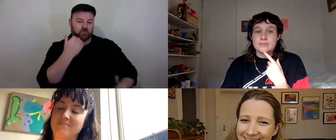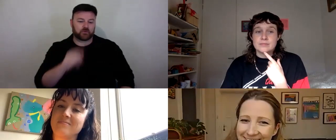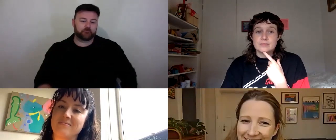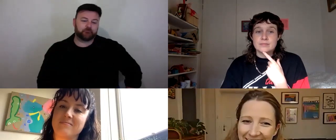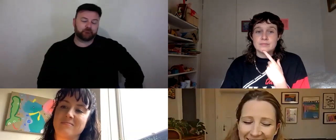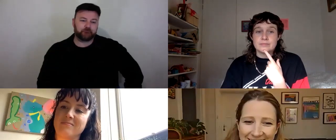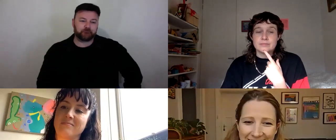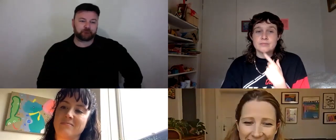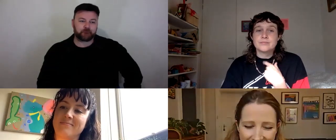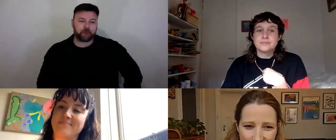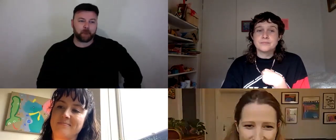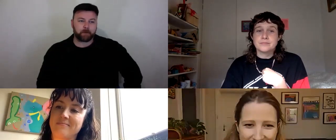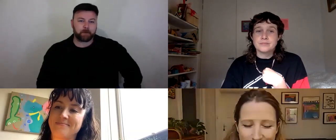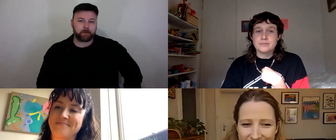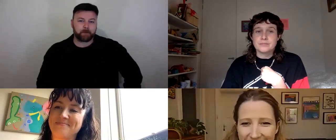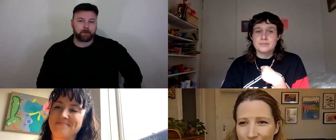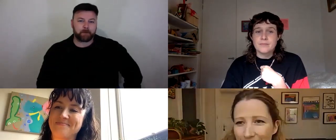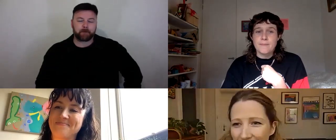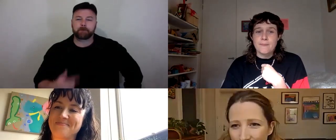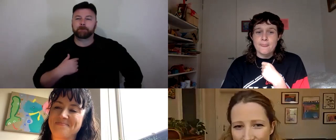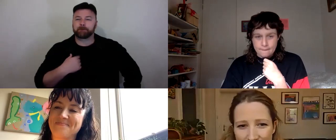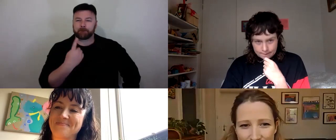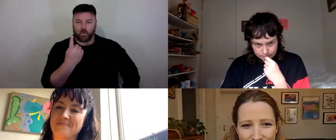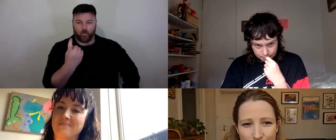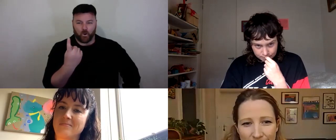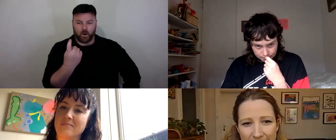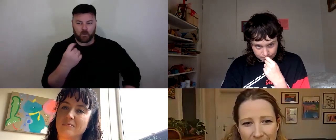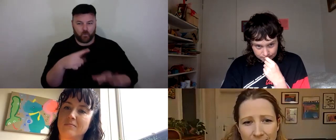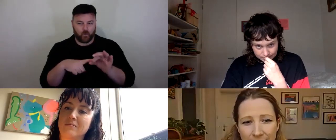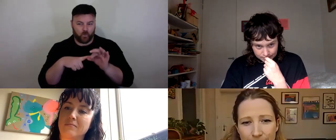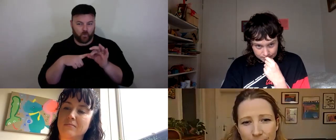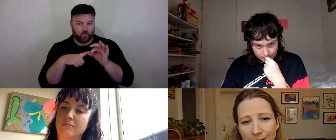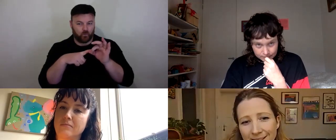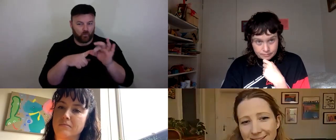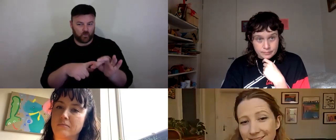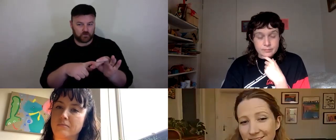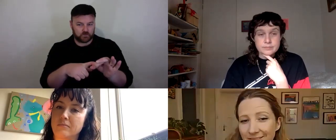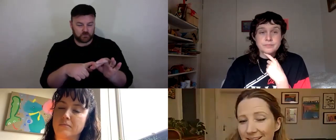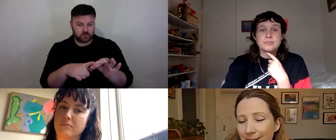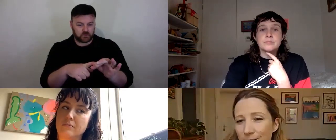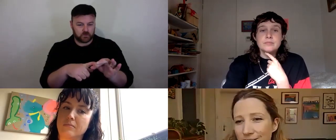We will tie up with one last question which is from Rayna who asks: Do you have any collaboration